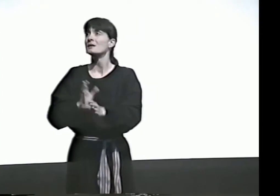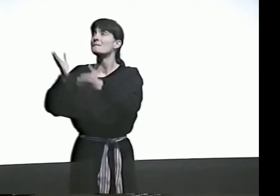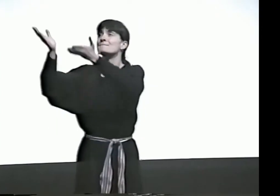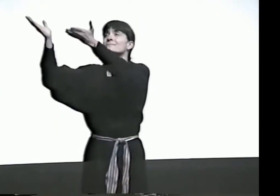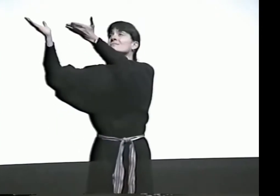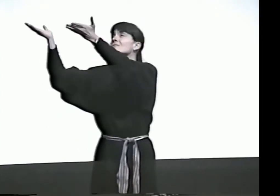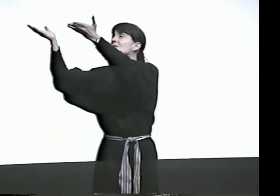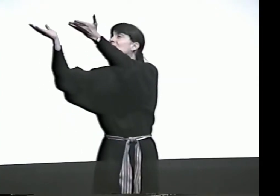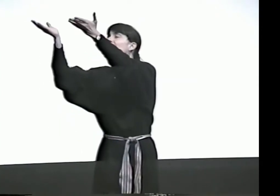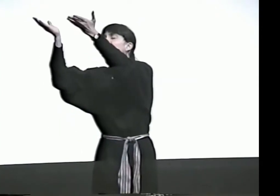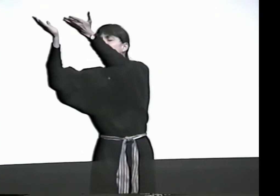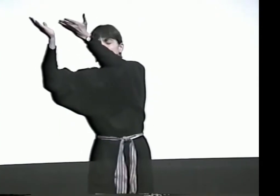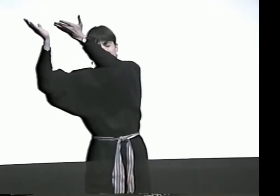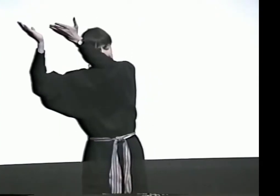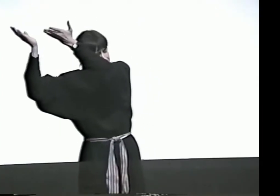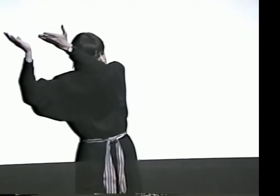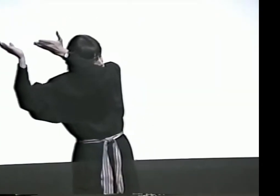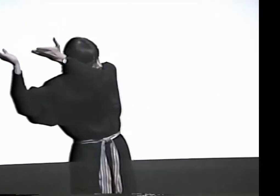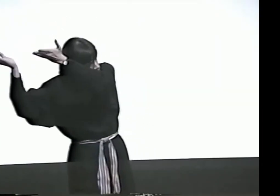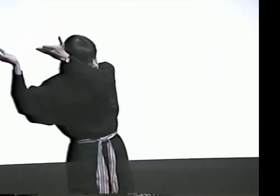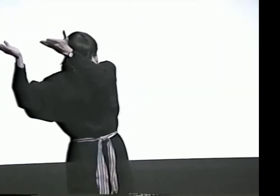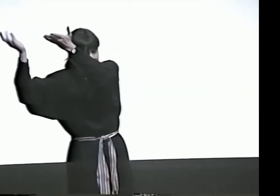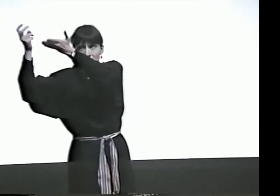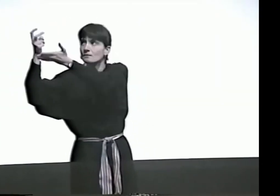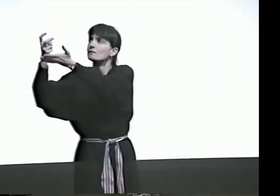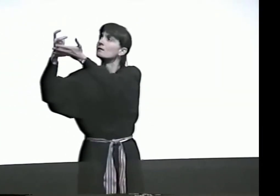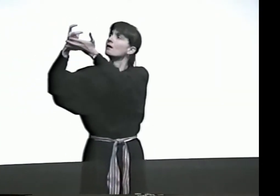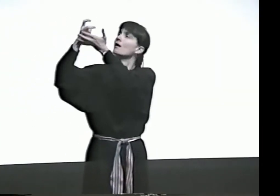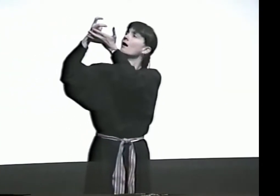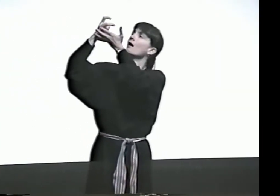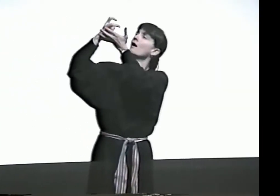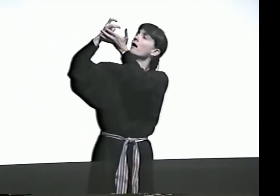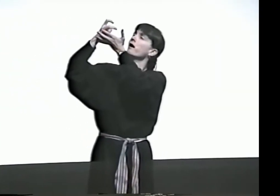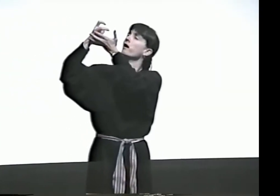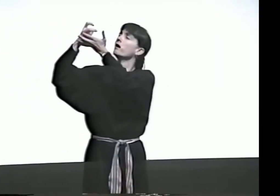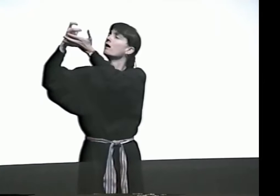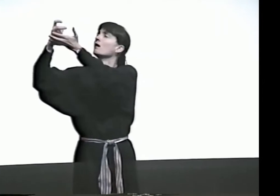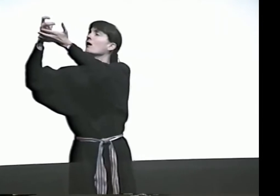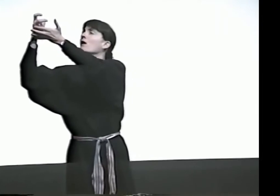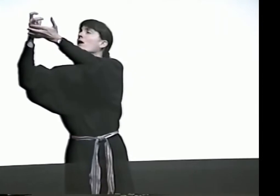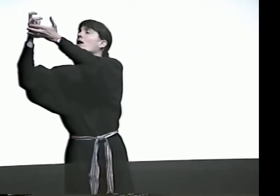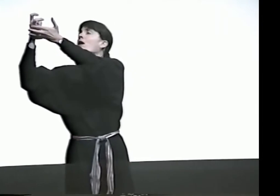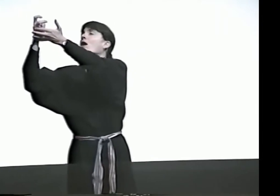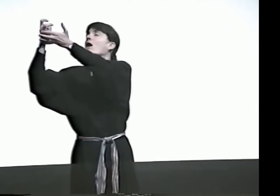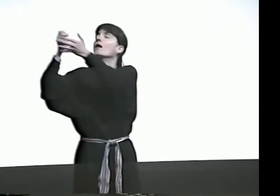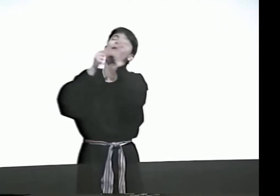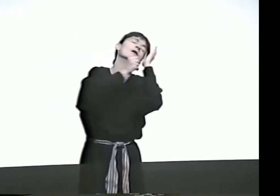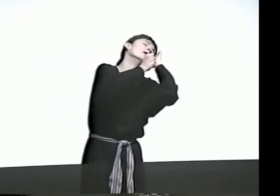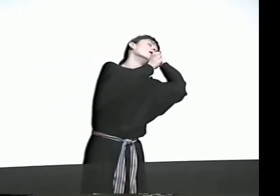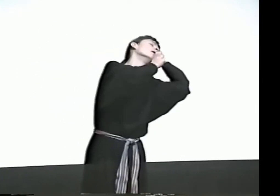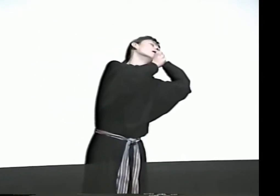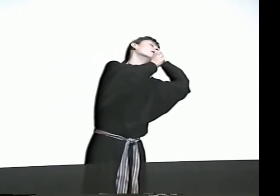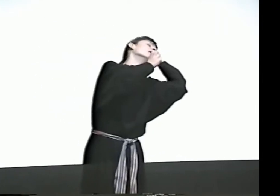THE MOURNERS PROCEED. THE FATHER AND, IN THE CASKET, HIS SON.